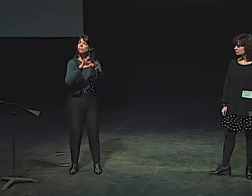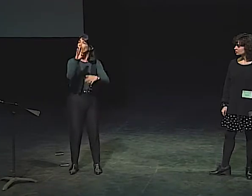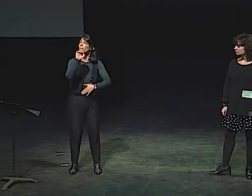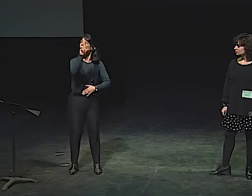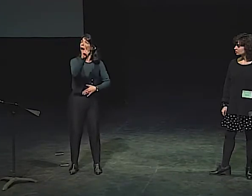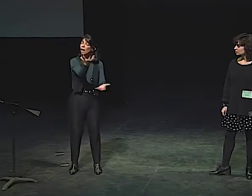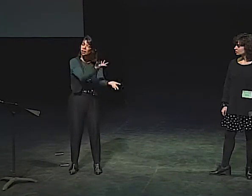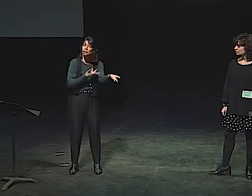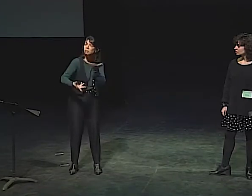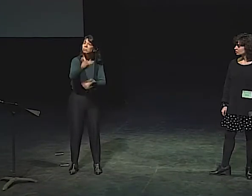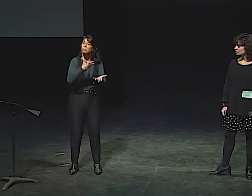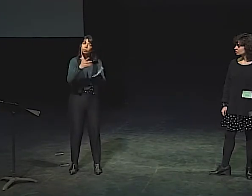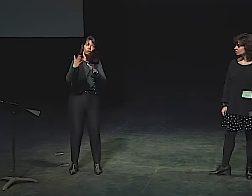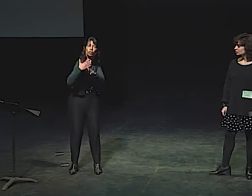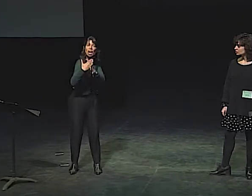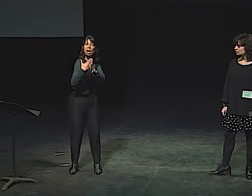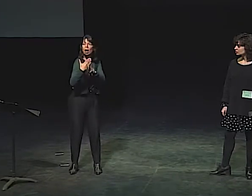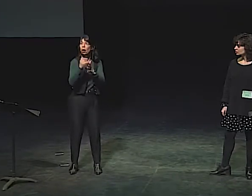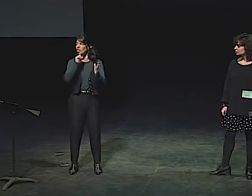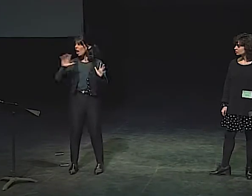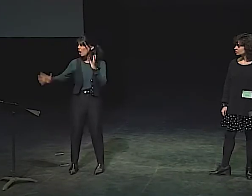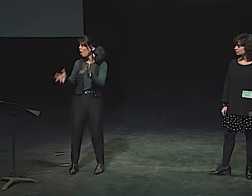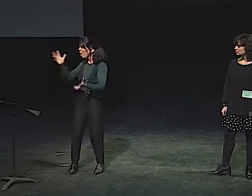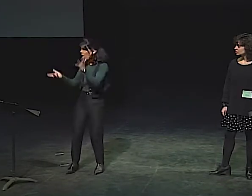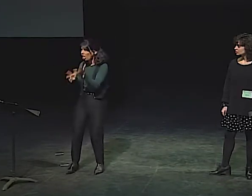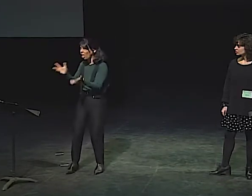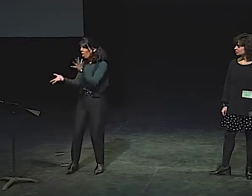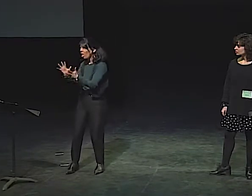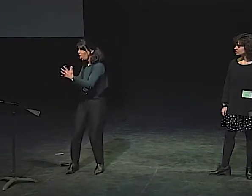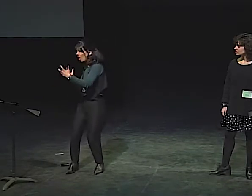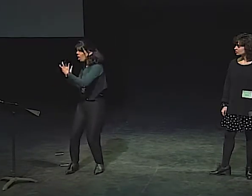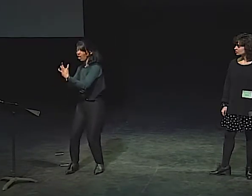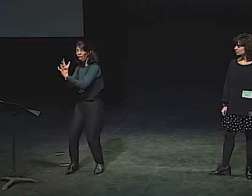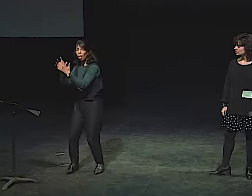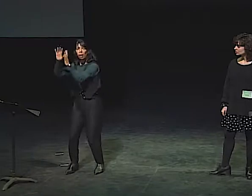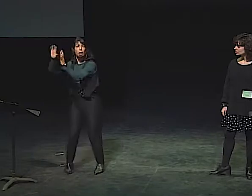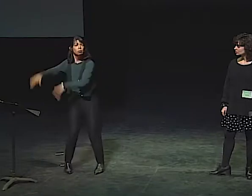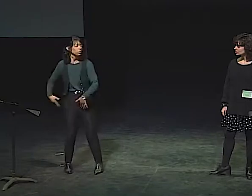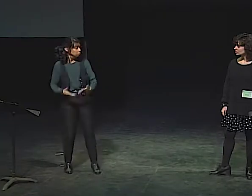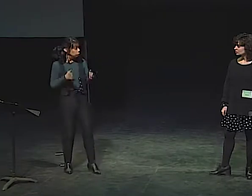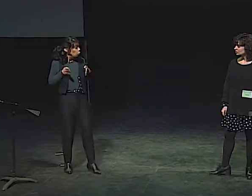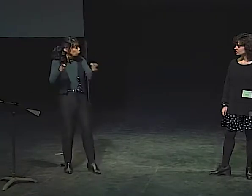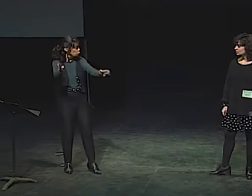THEY WERE SUCCESSFUL BUILDING A LIVING SHARING WITH EACH OTHER,